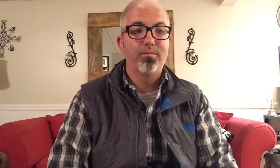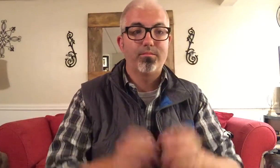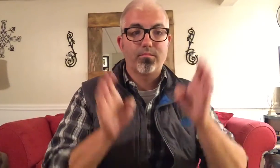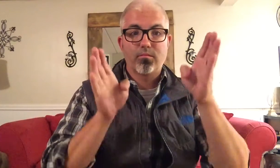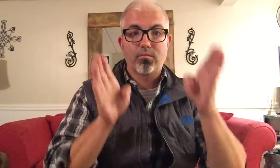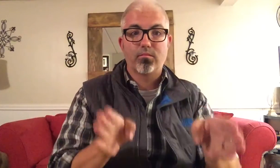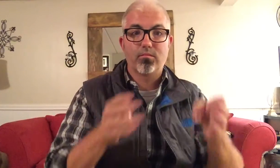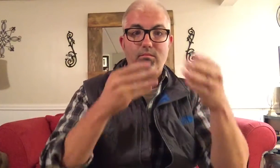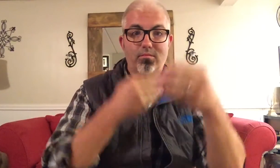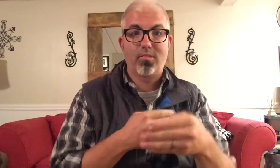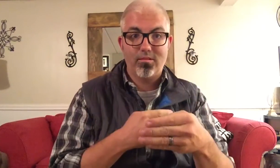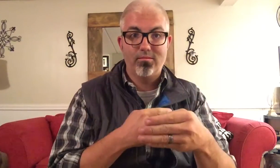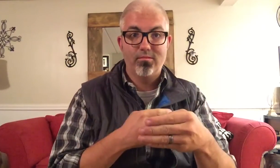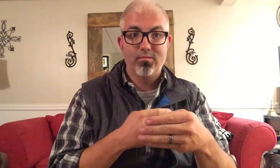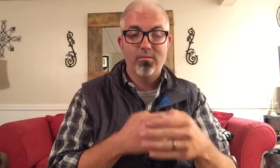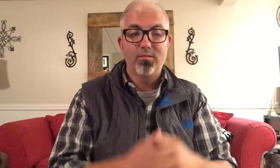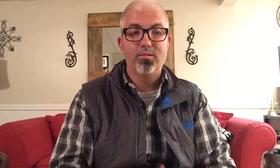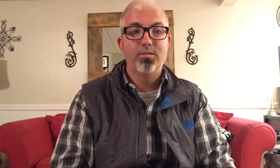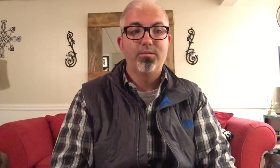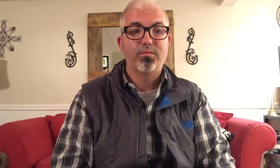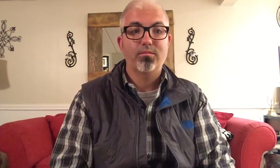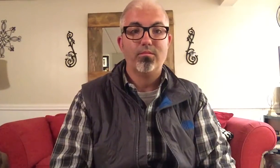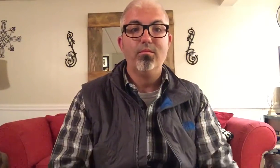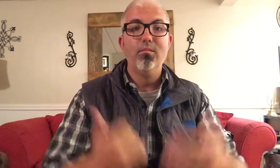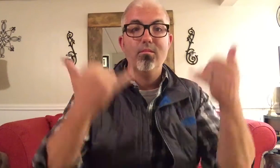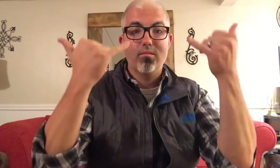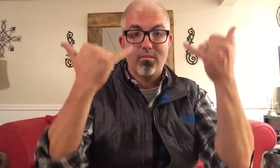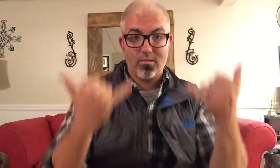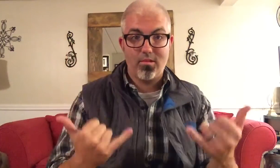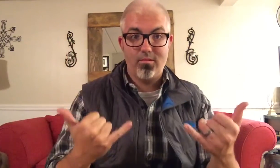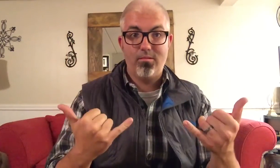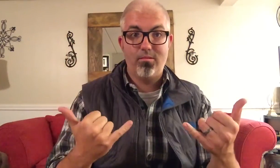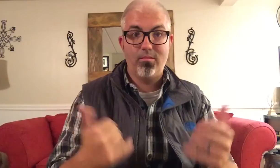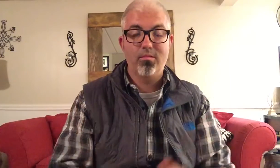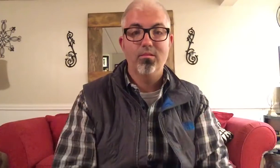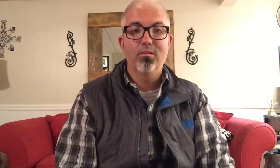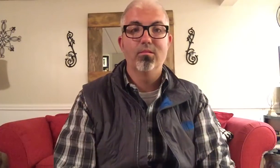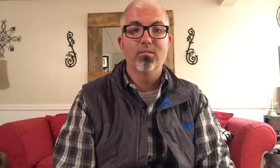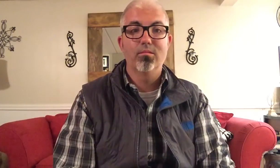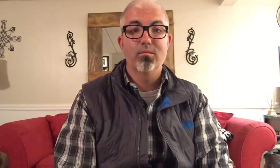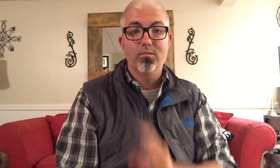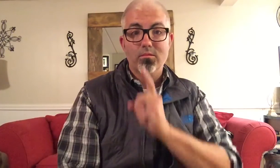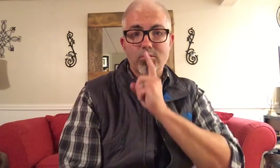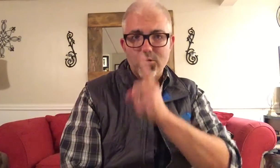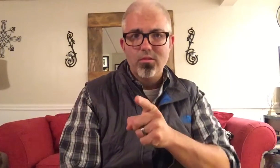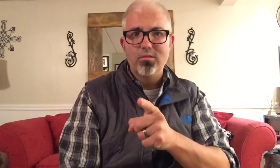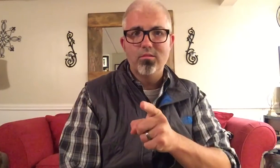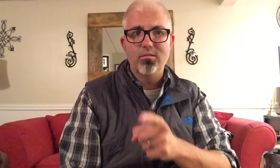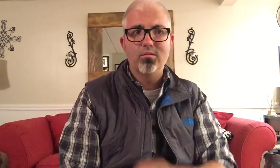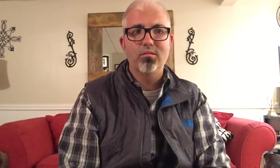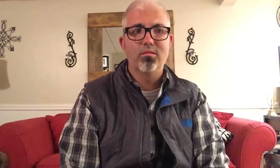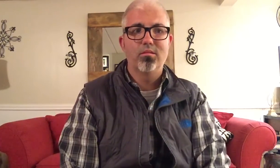BOX NOW SURE